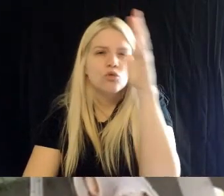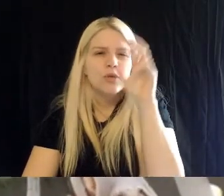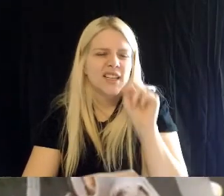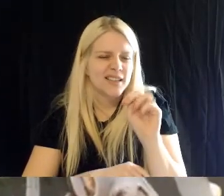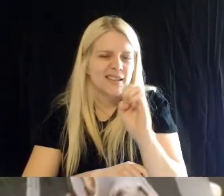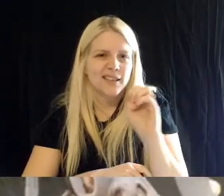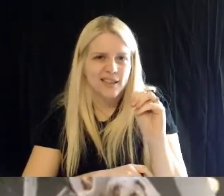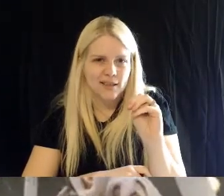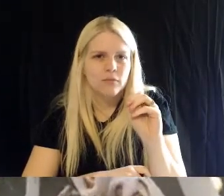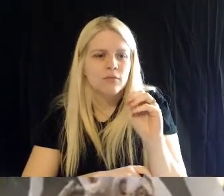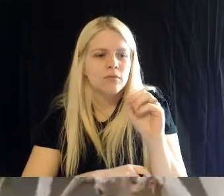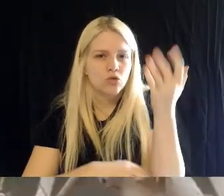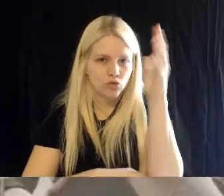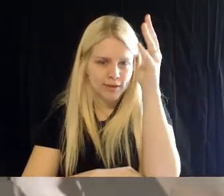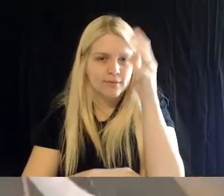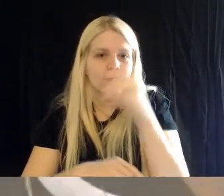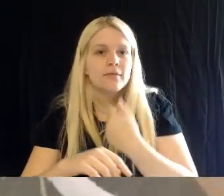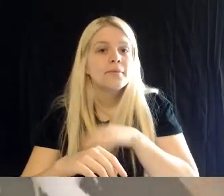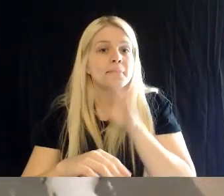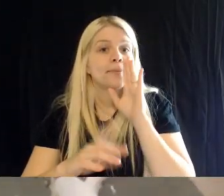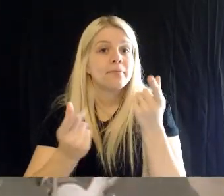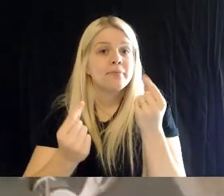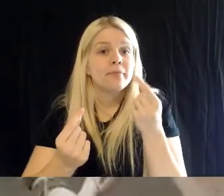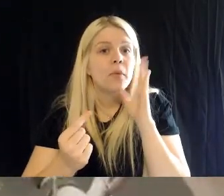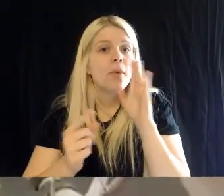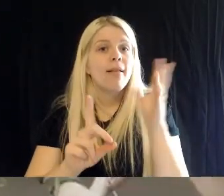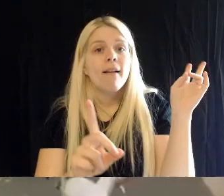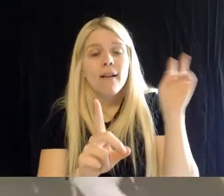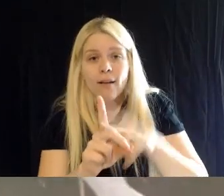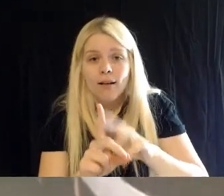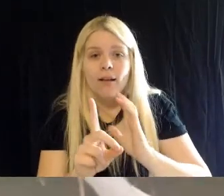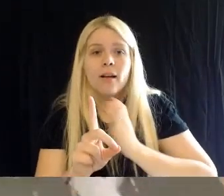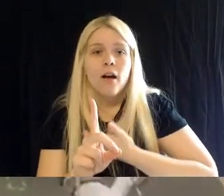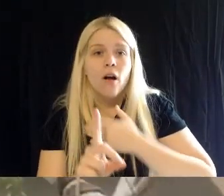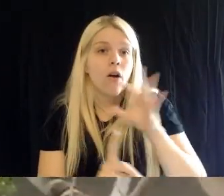and so we're able to actually apply that on our foliage to help keep down things